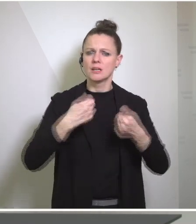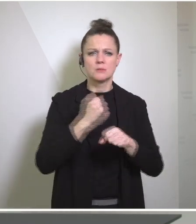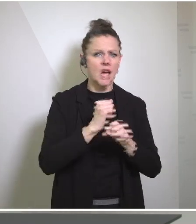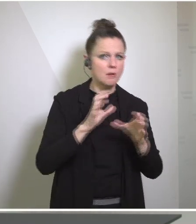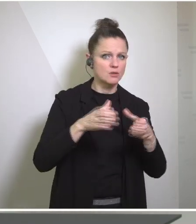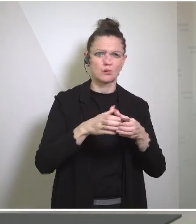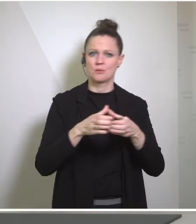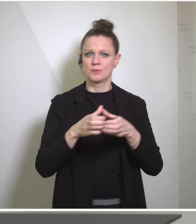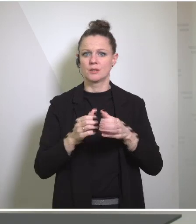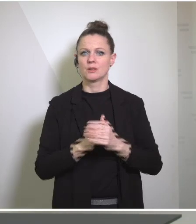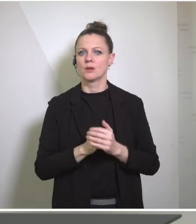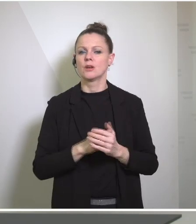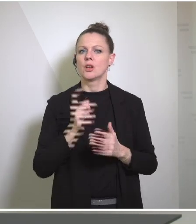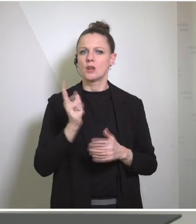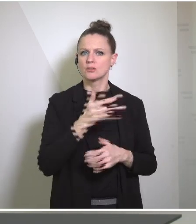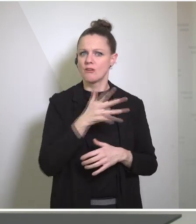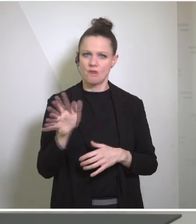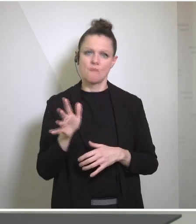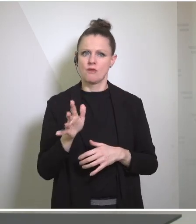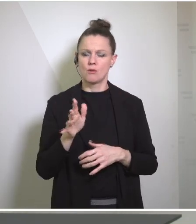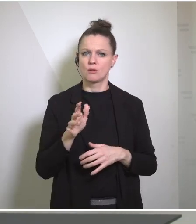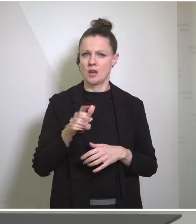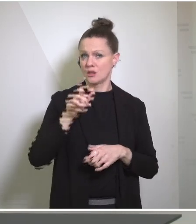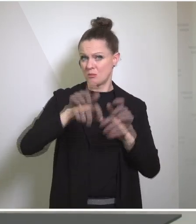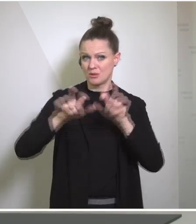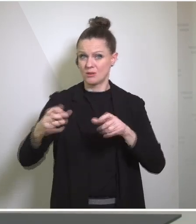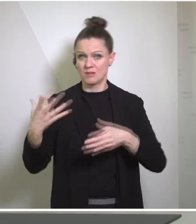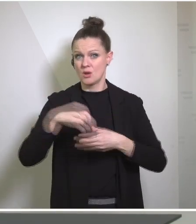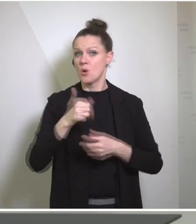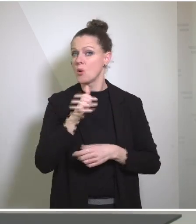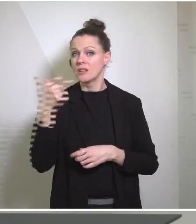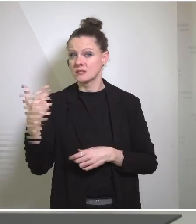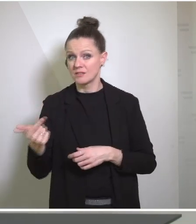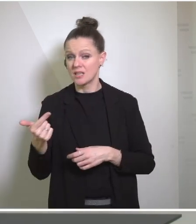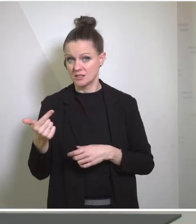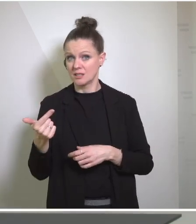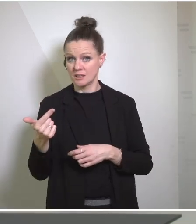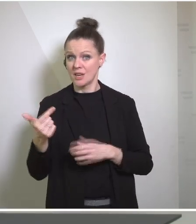1.500 participants from all of these countries in these working groups, 120 new specific